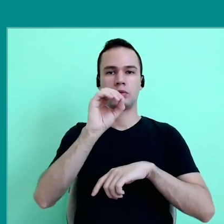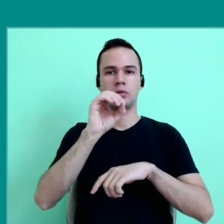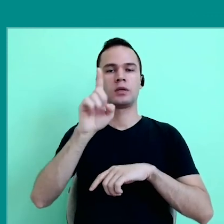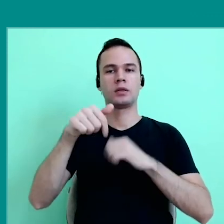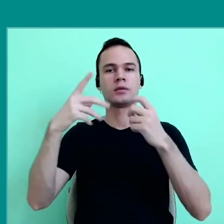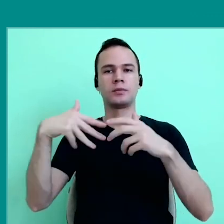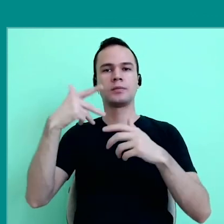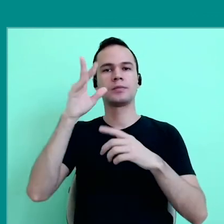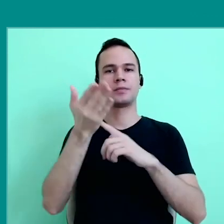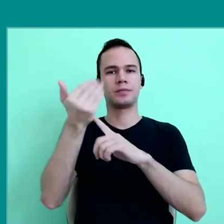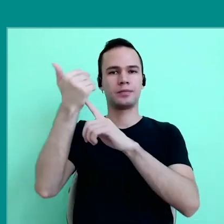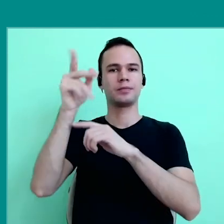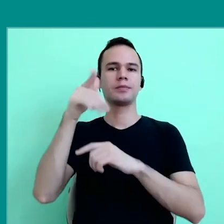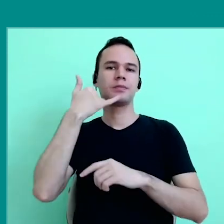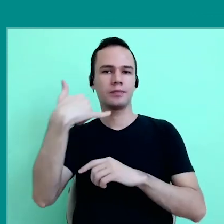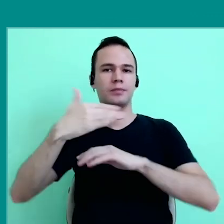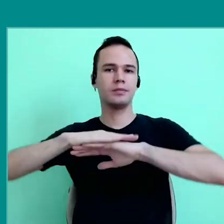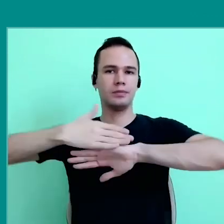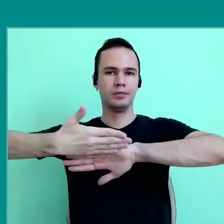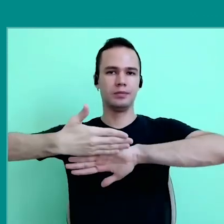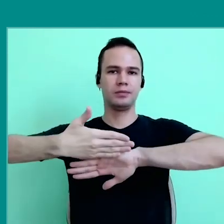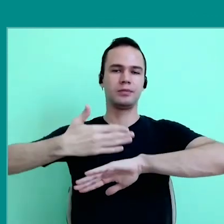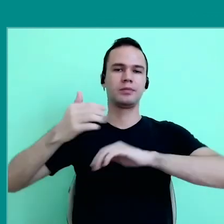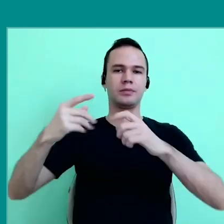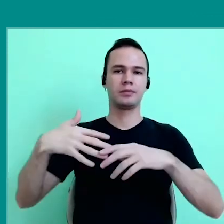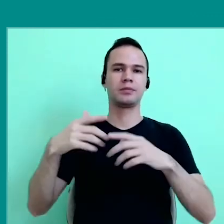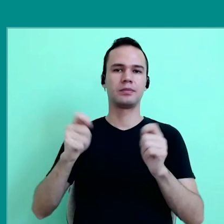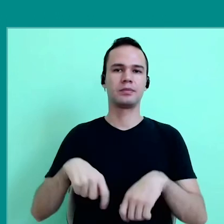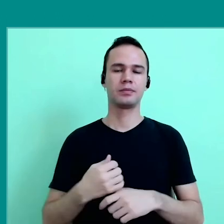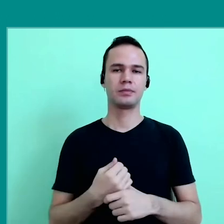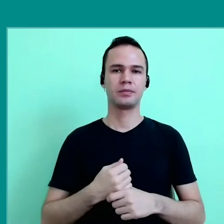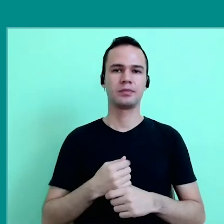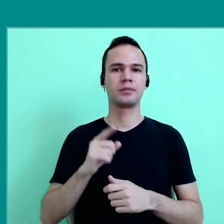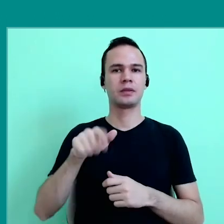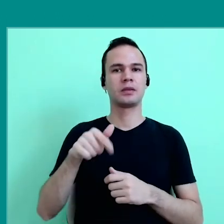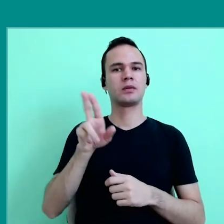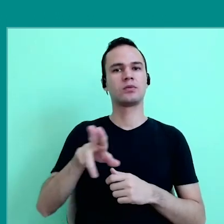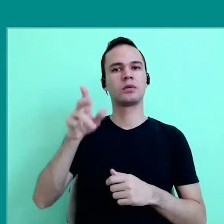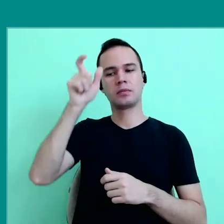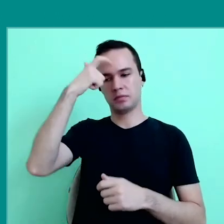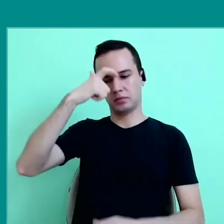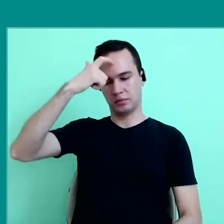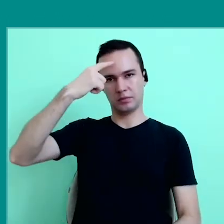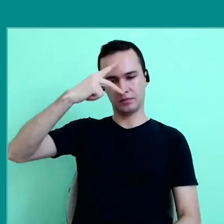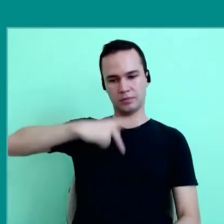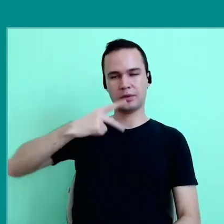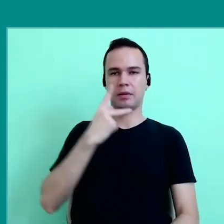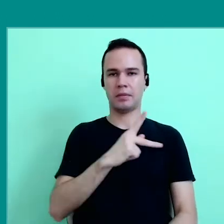she mentions technologies, cell phones as portable technologies, for personal transport and personal use, the three Ps,